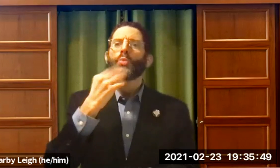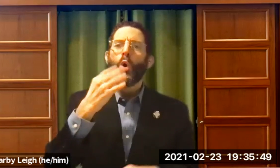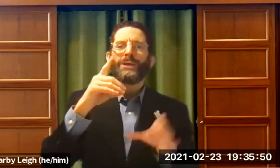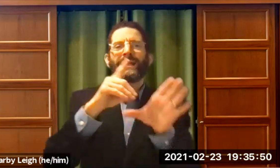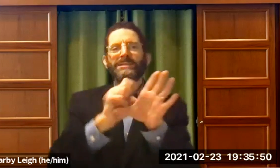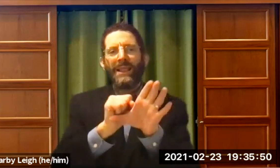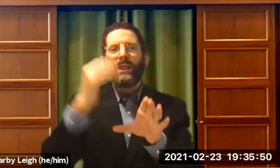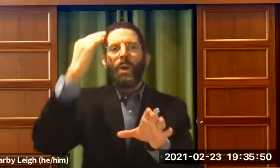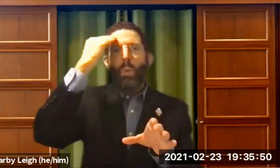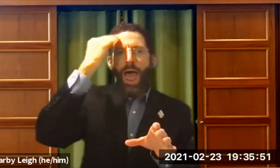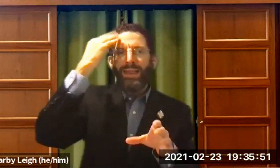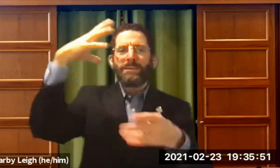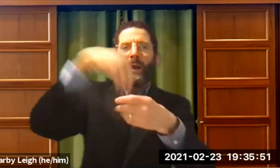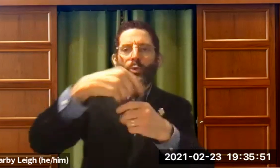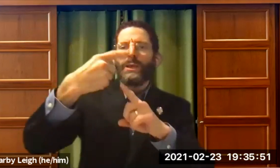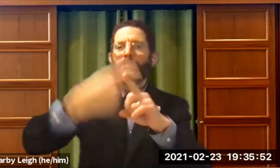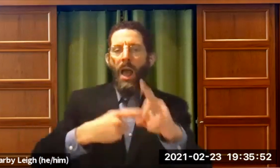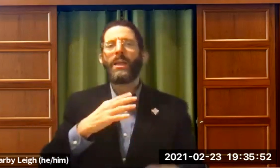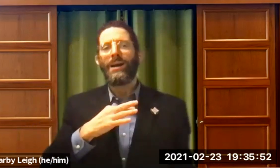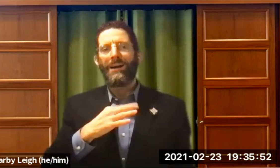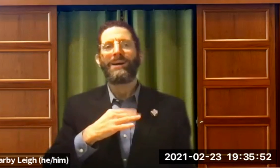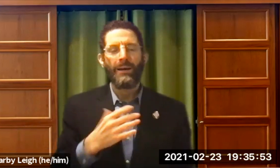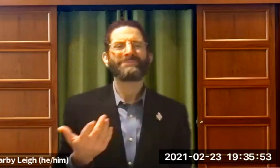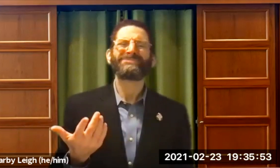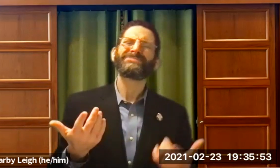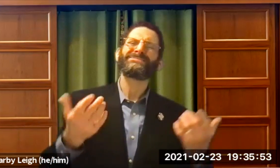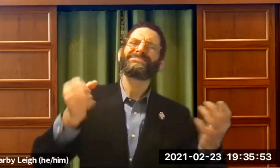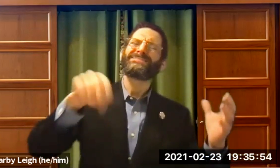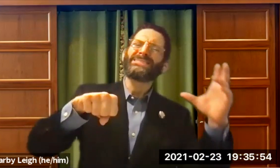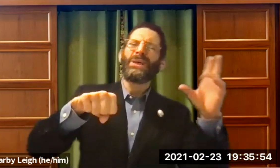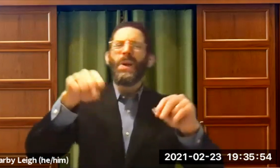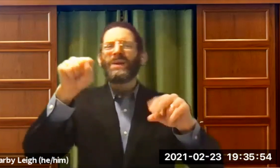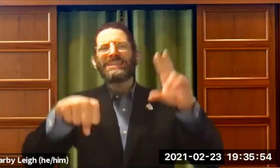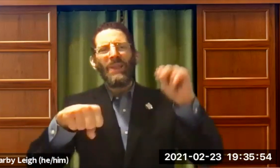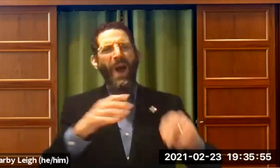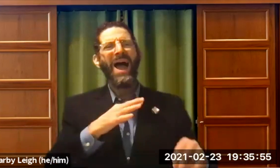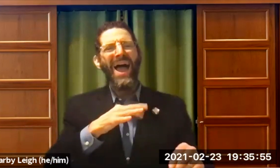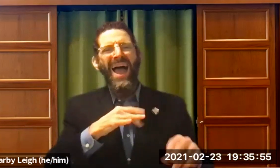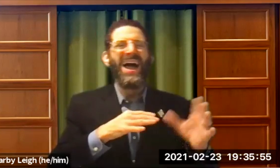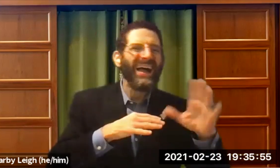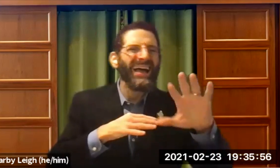. Jewish Disabilities Aware ness and Inclusion month. Yes/no, yes/no.